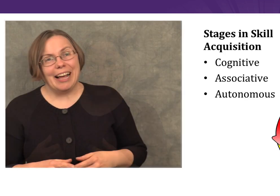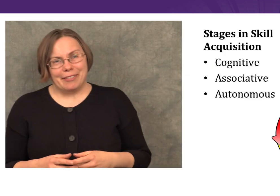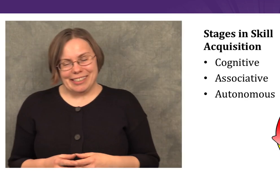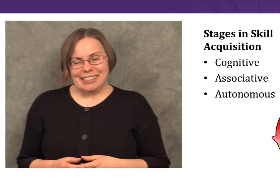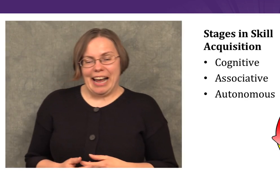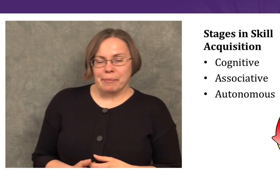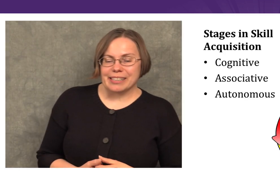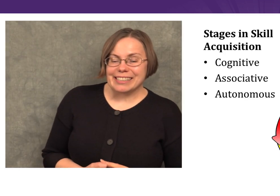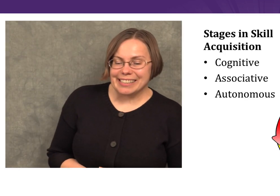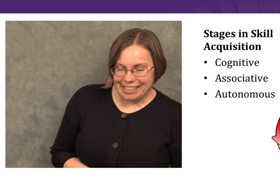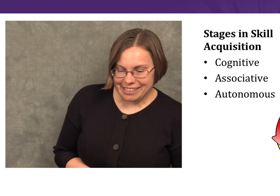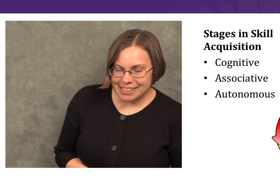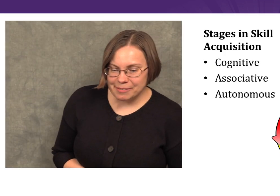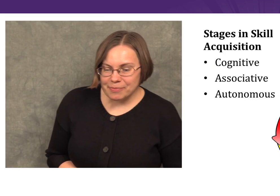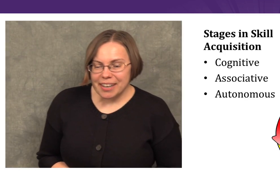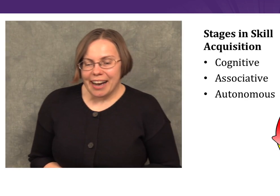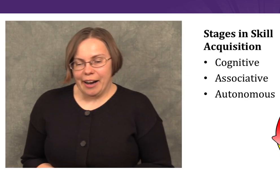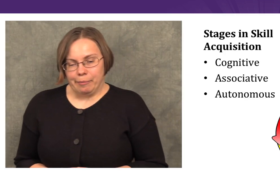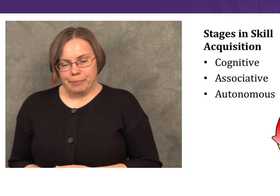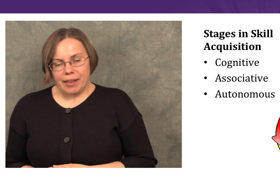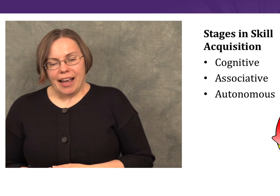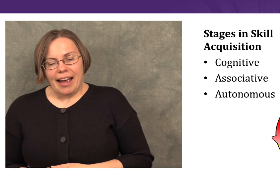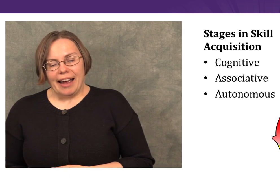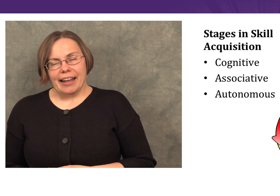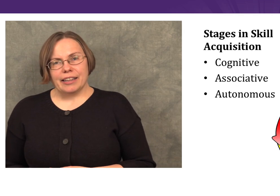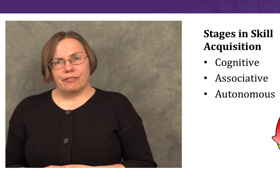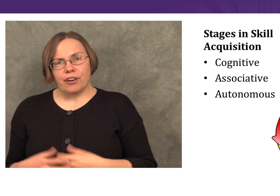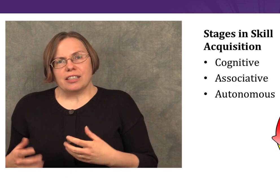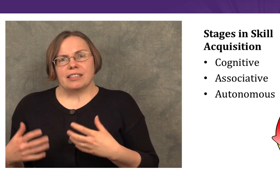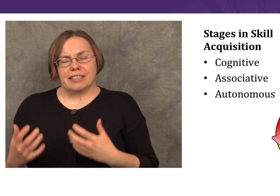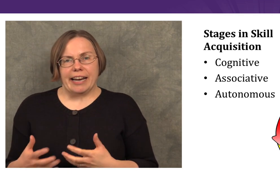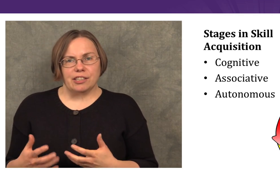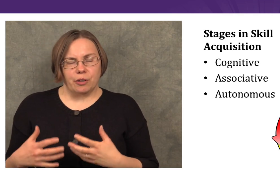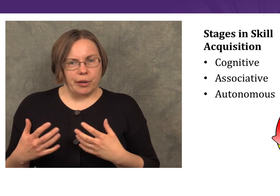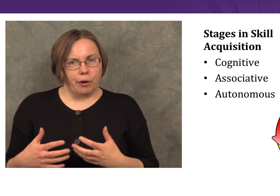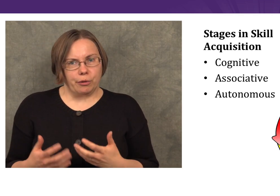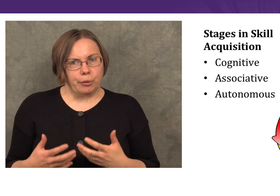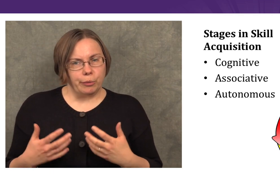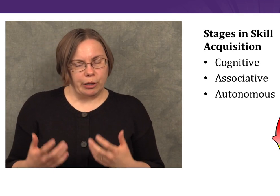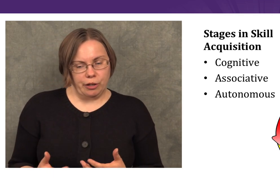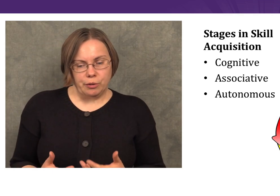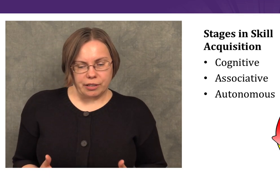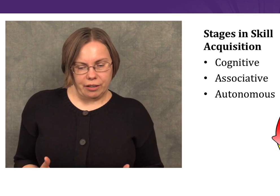Skill acquisition happens in stages. The first stage that we go through when we learn a new skill